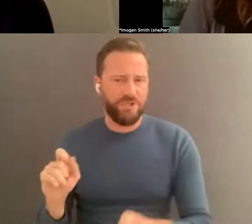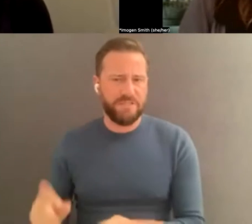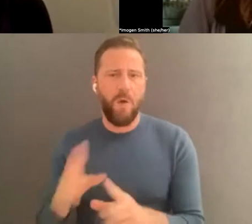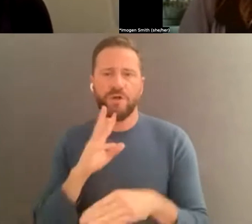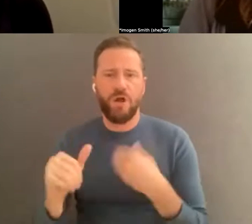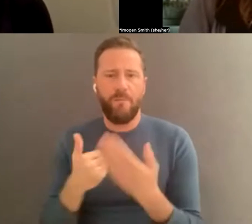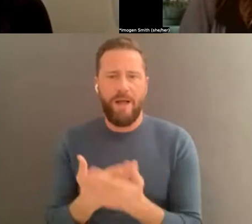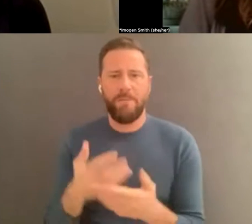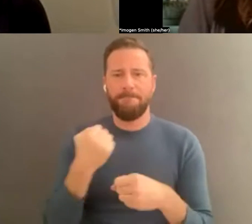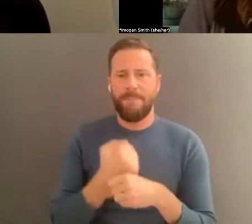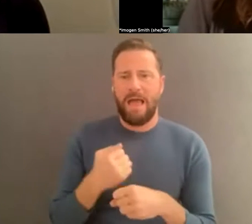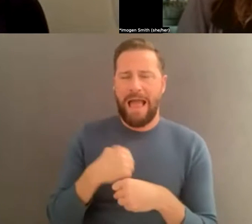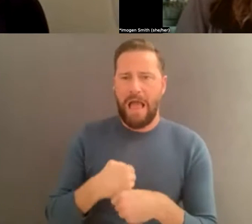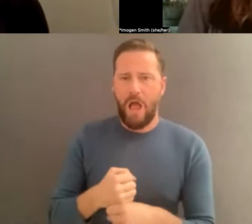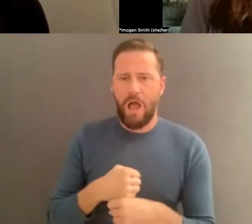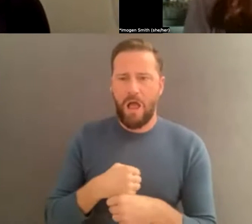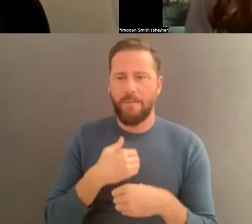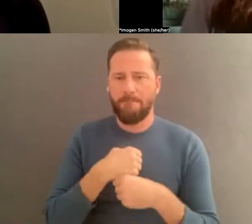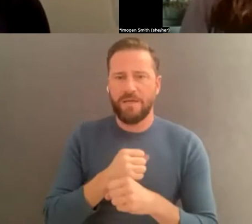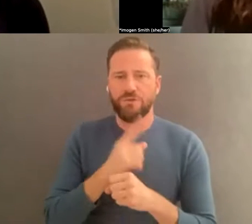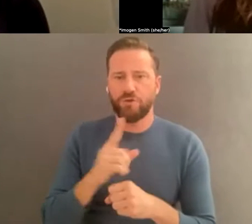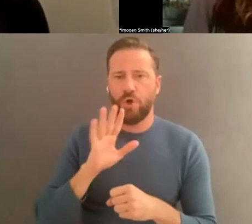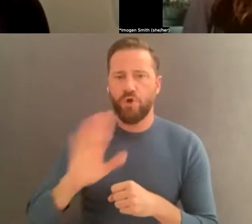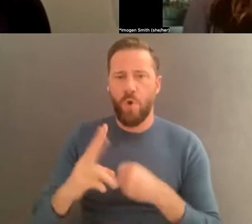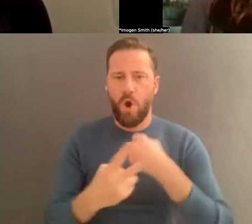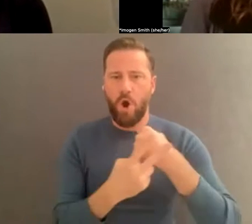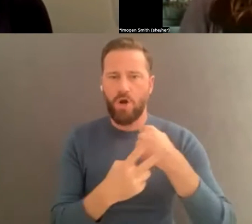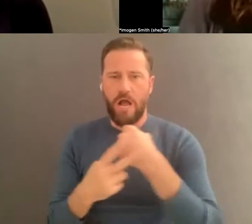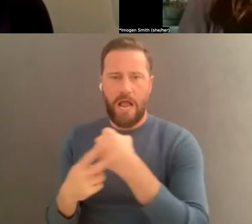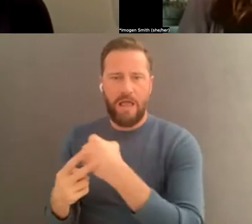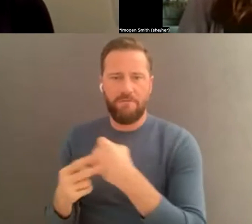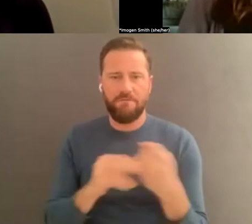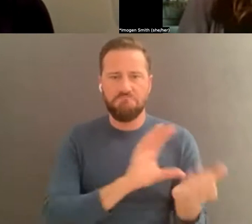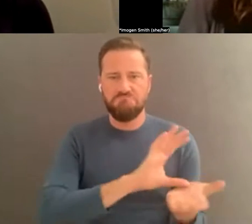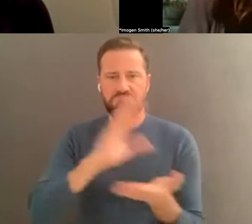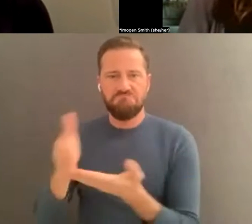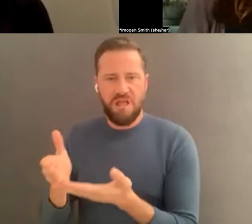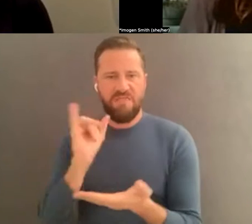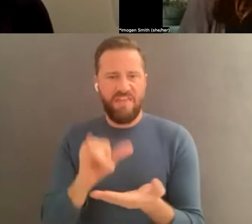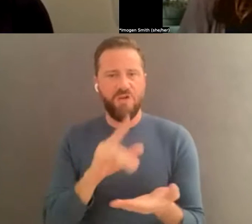really reflective of your practice. So you want to think about all of the important aspects of your